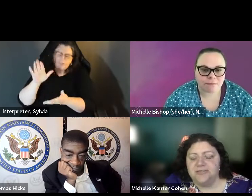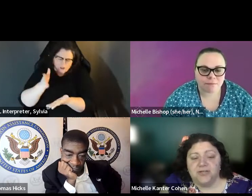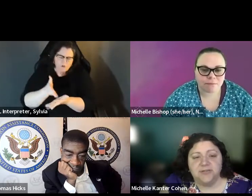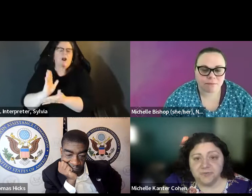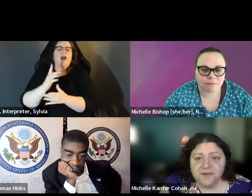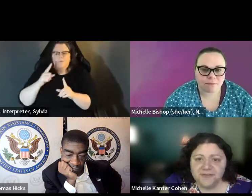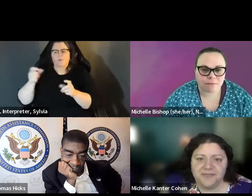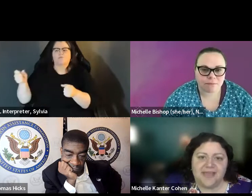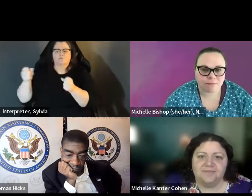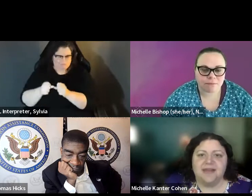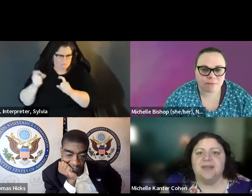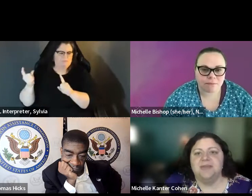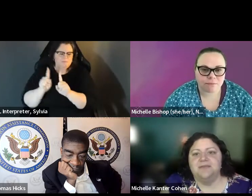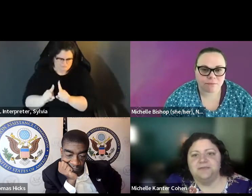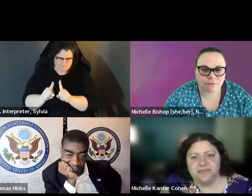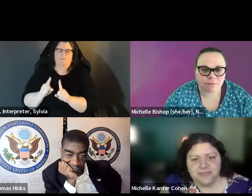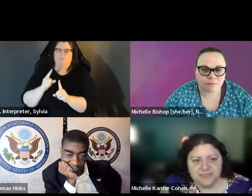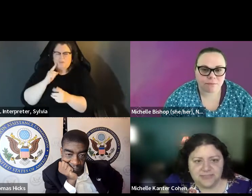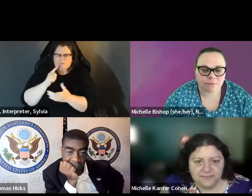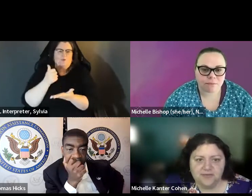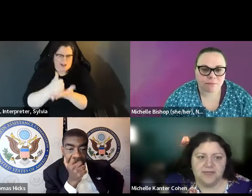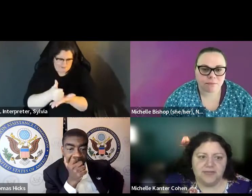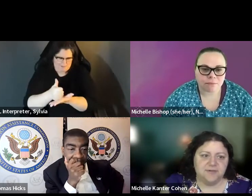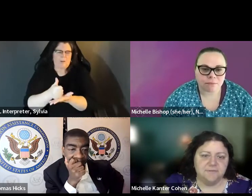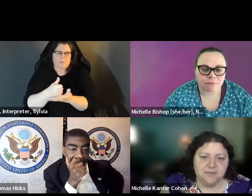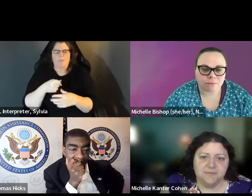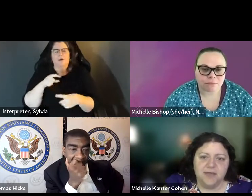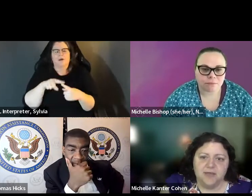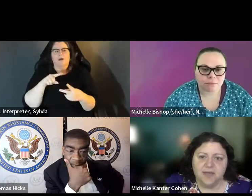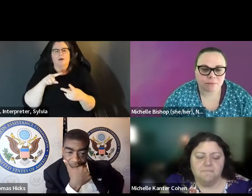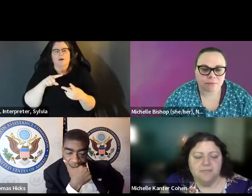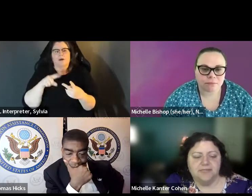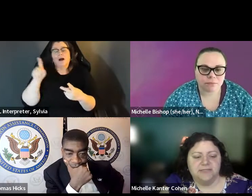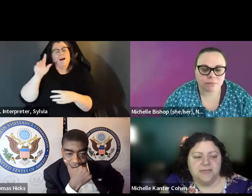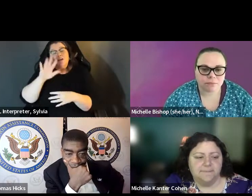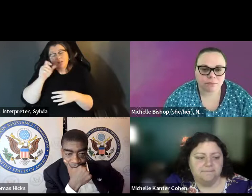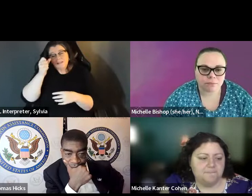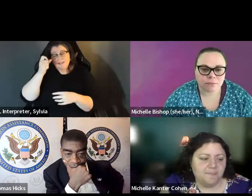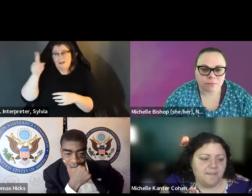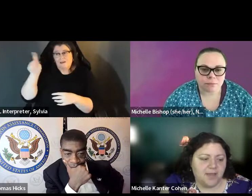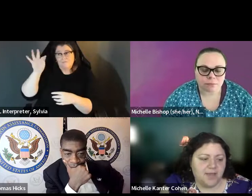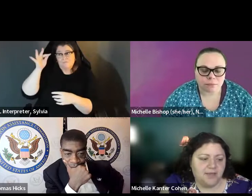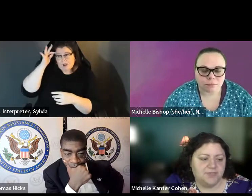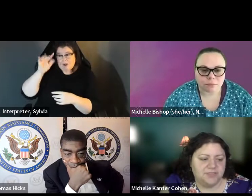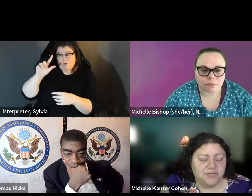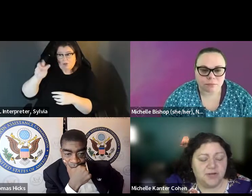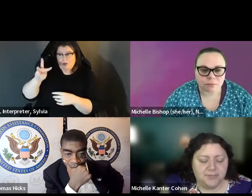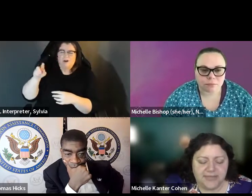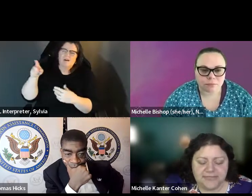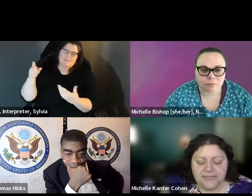Federal law, and conflicting with Federal rights, just just that just needs to stop that. just needs to stop. But states should also go further than that, right? I But but State should also go further than that Right? I mean, it's this: The Federal laws are minimum.